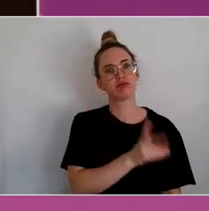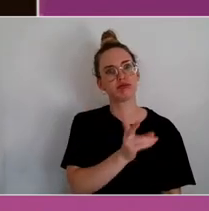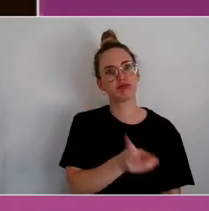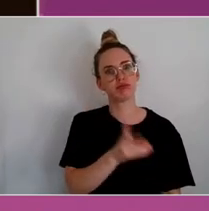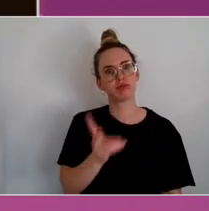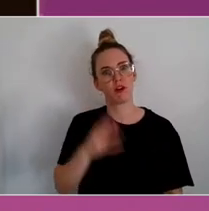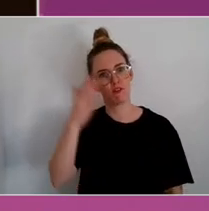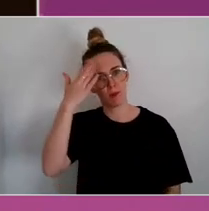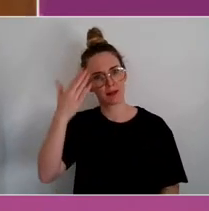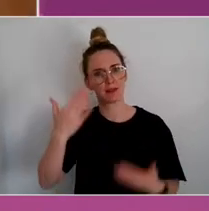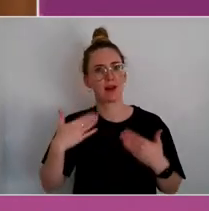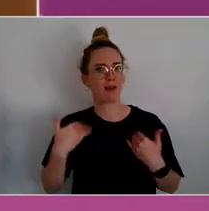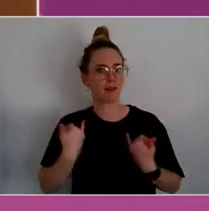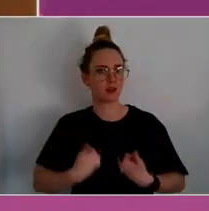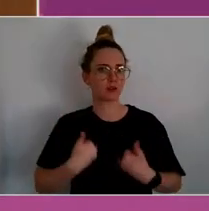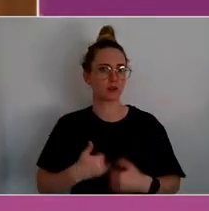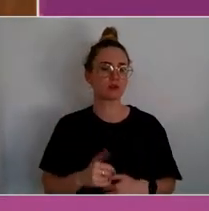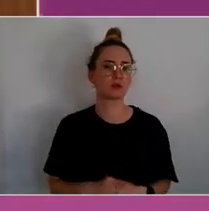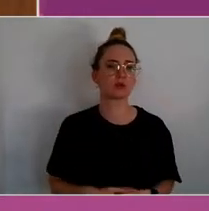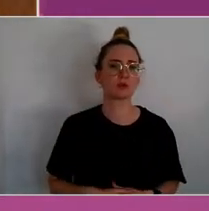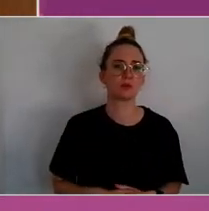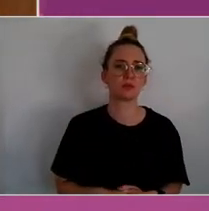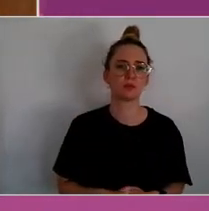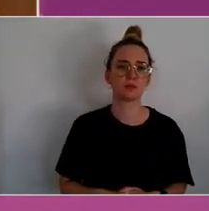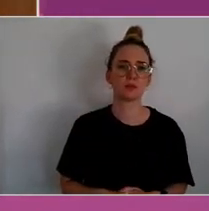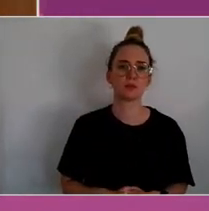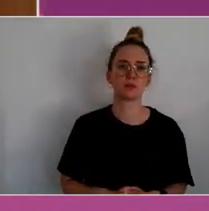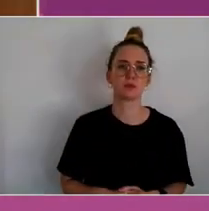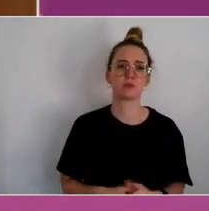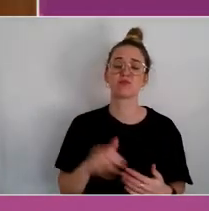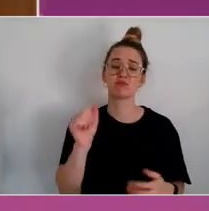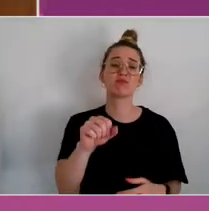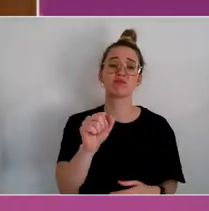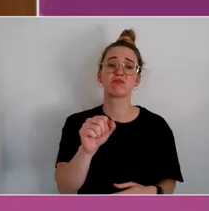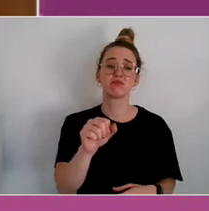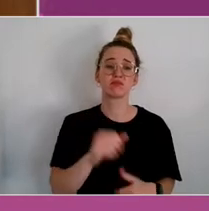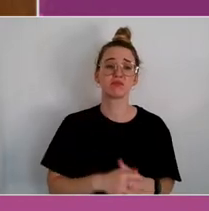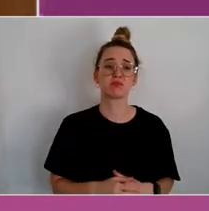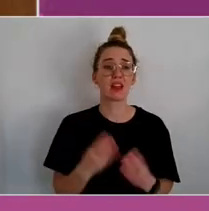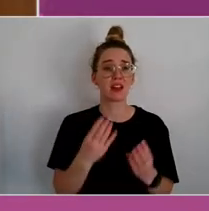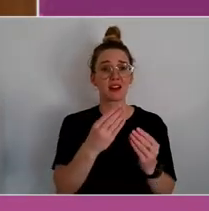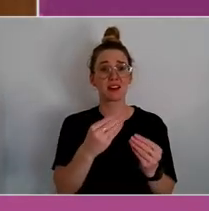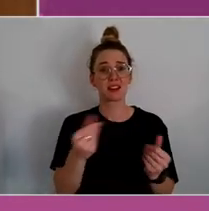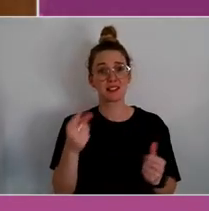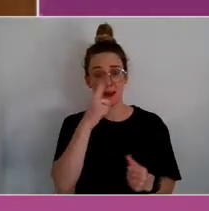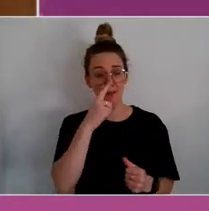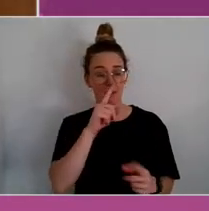Often people come to us with a sense they're not being listened to.